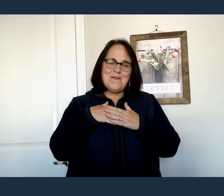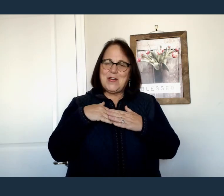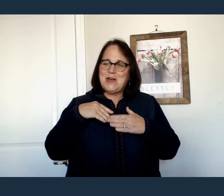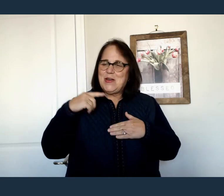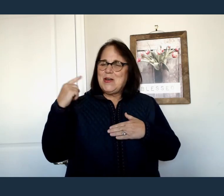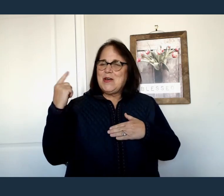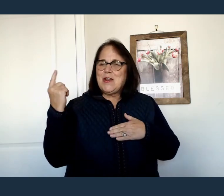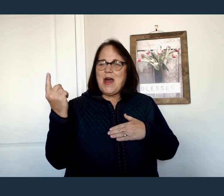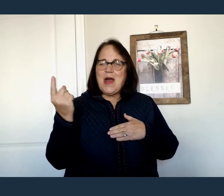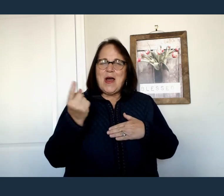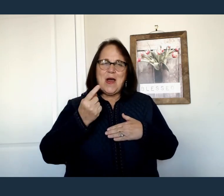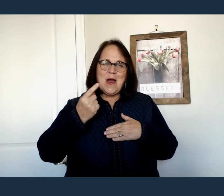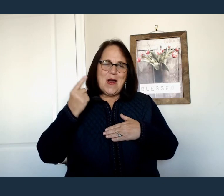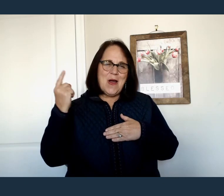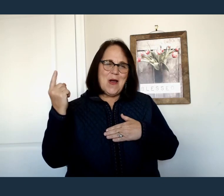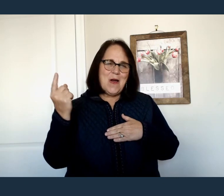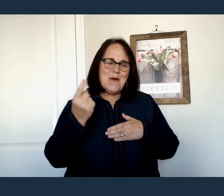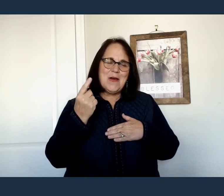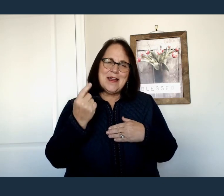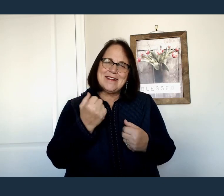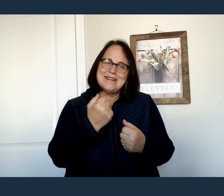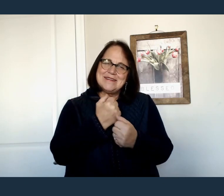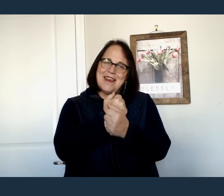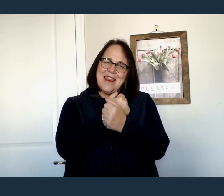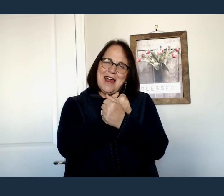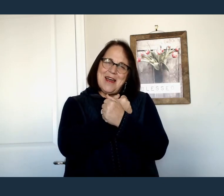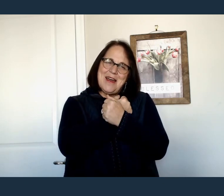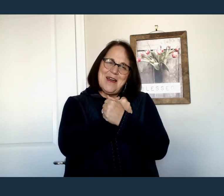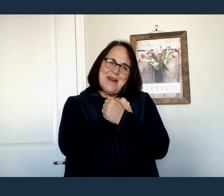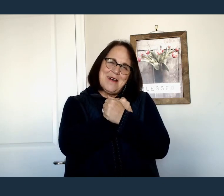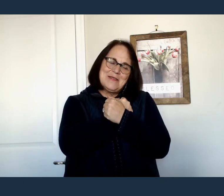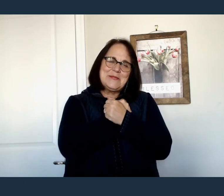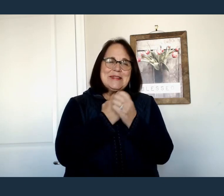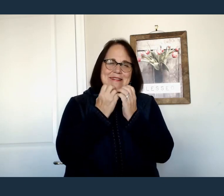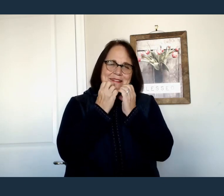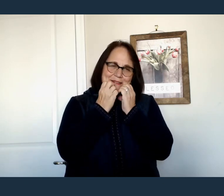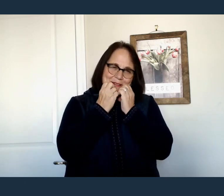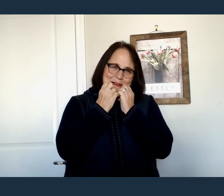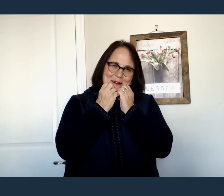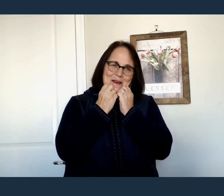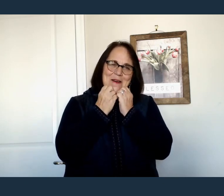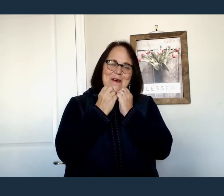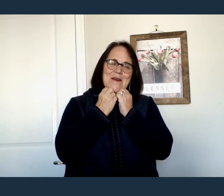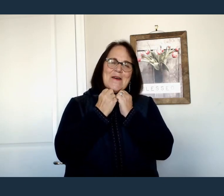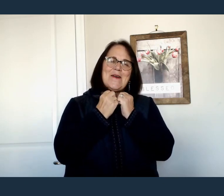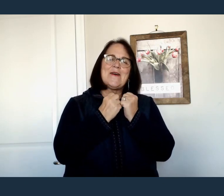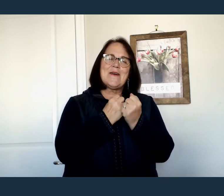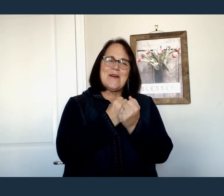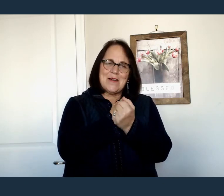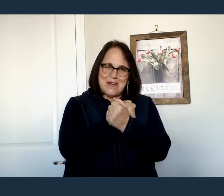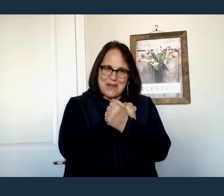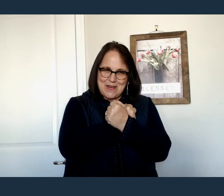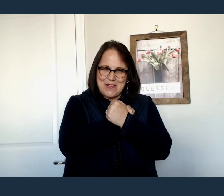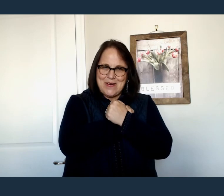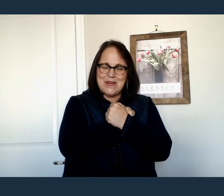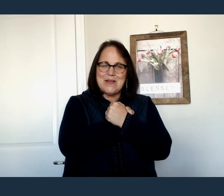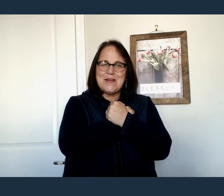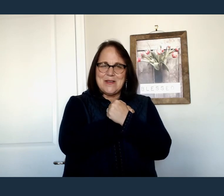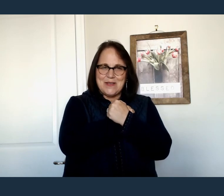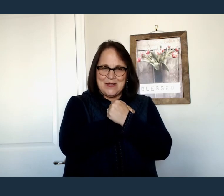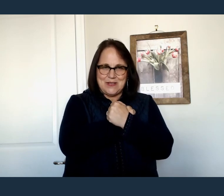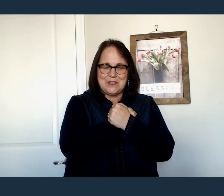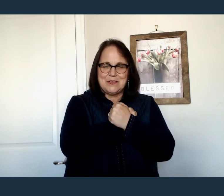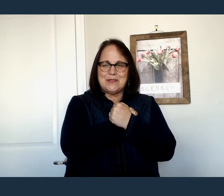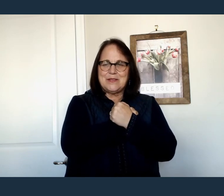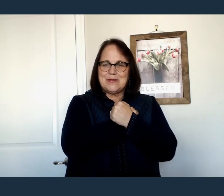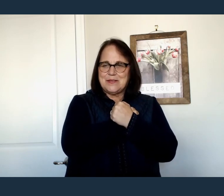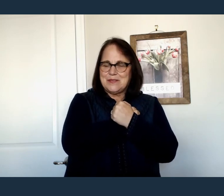Always holds me close